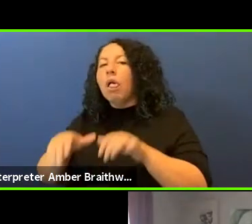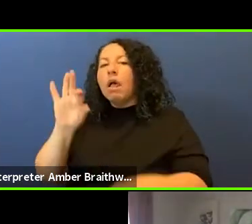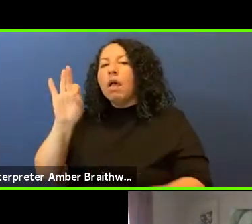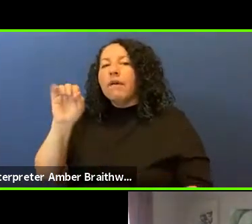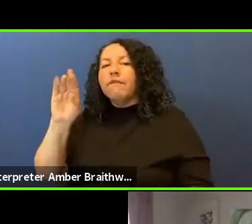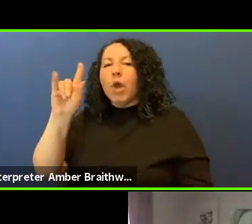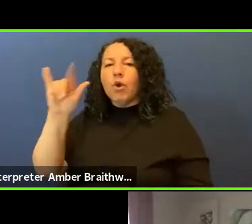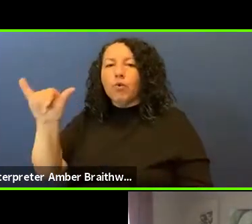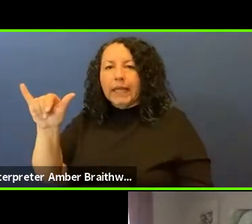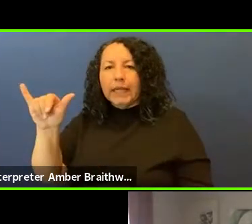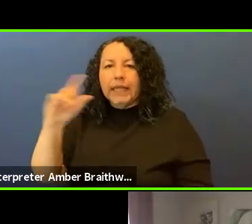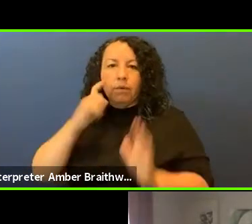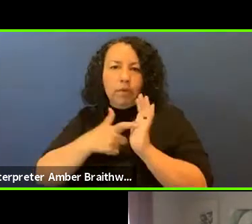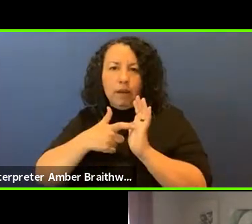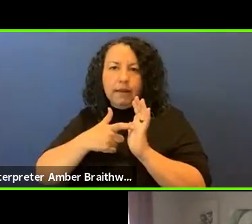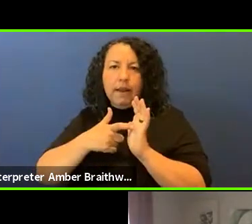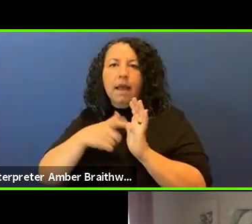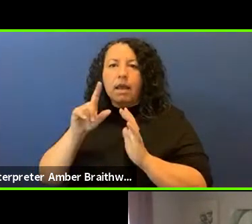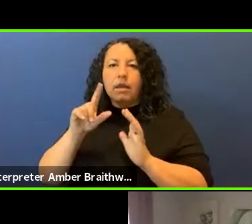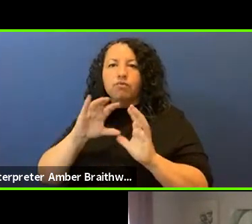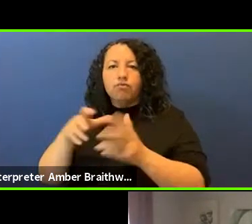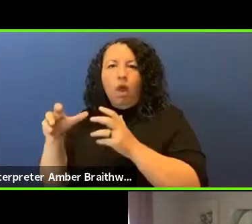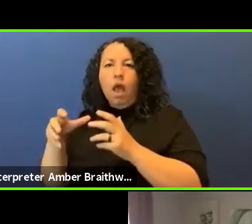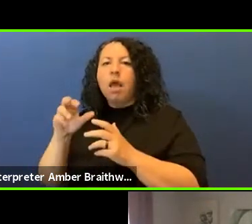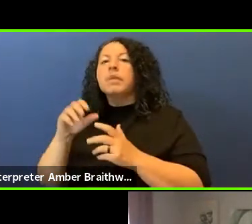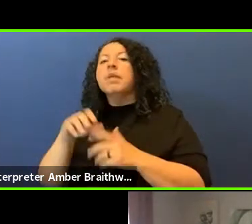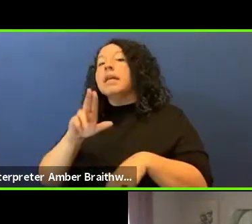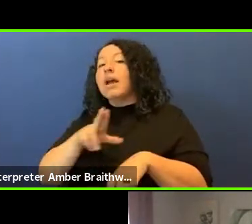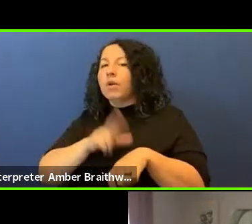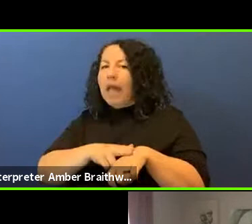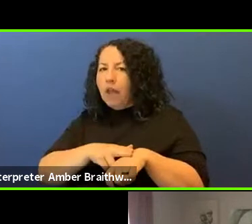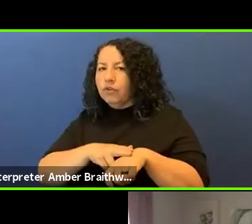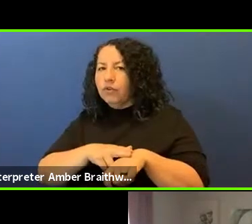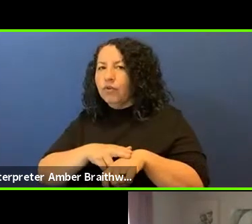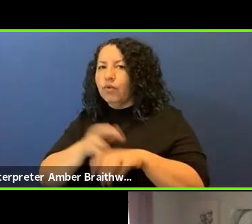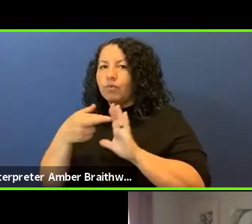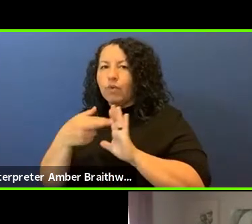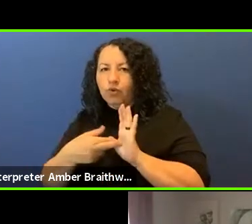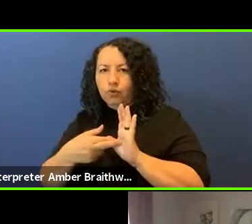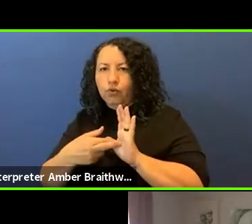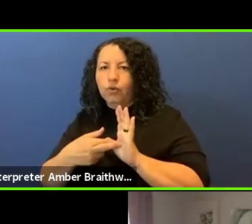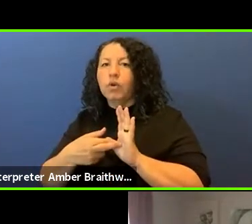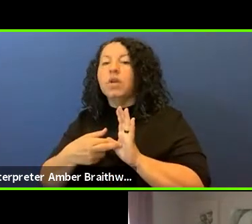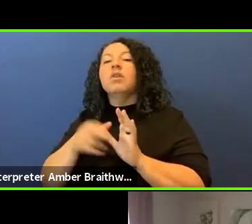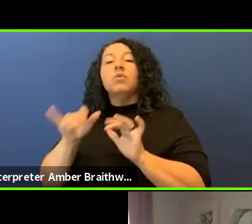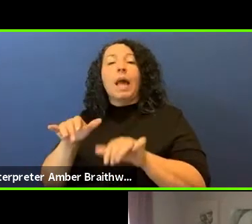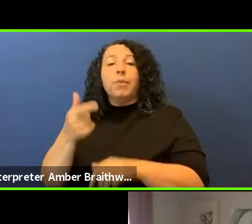and "tribal" or "national register" into Google and that will give you the national register and then you'll have the exact